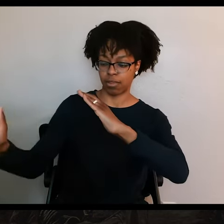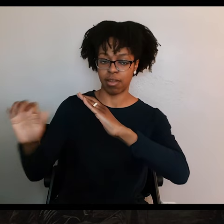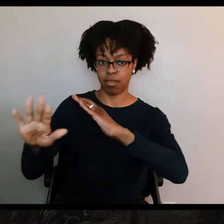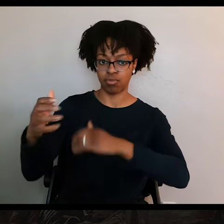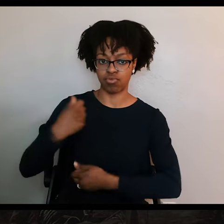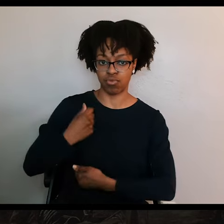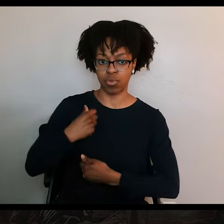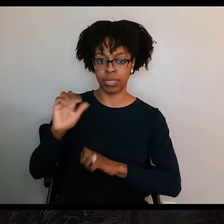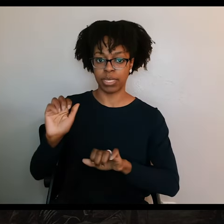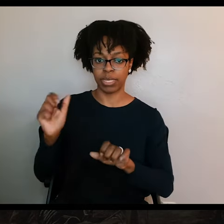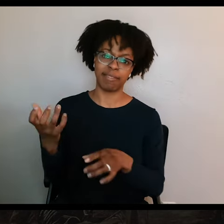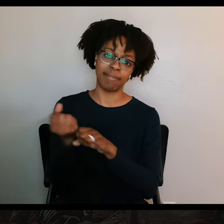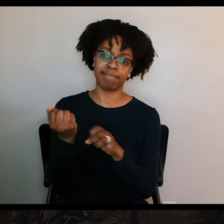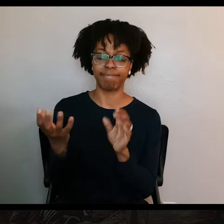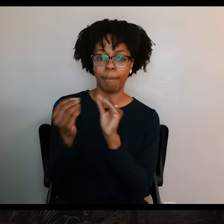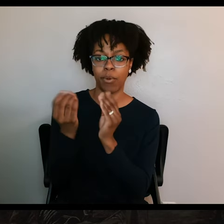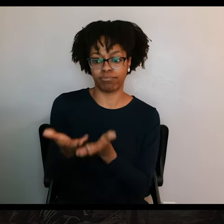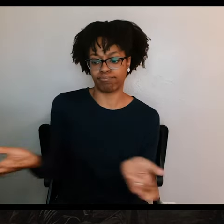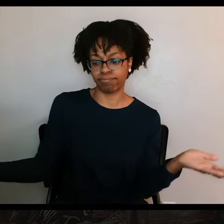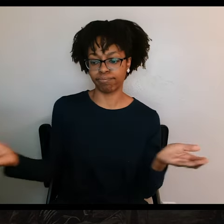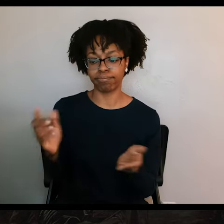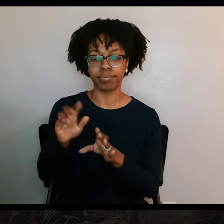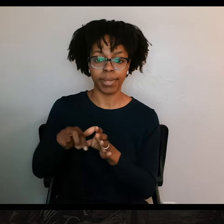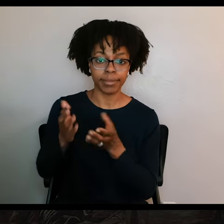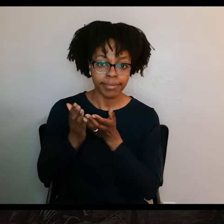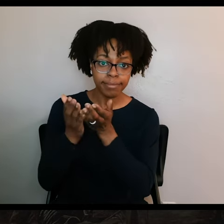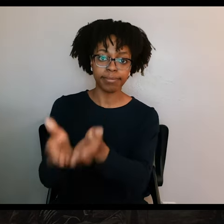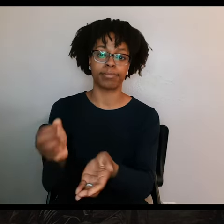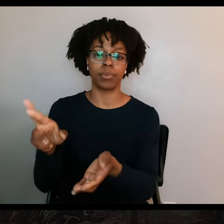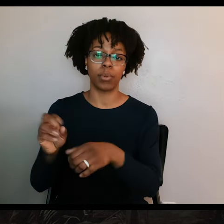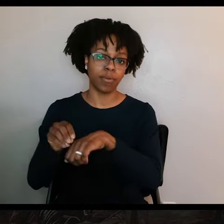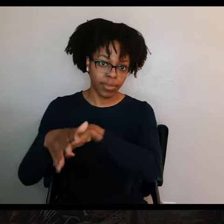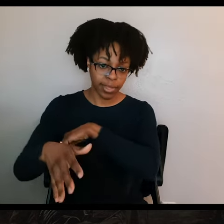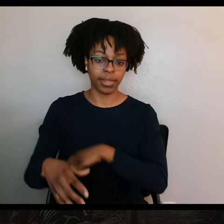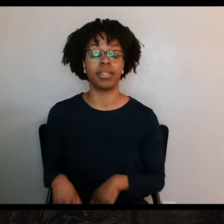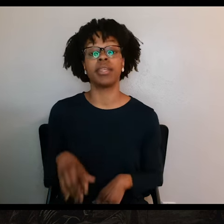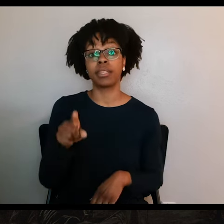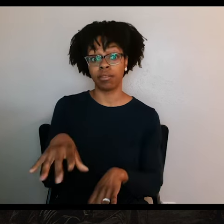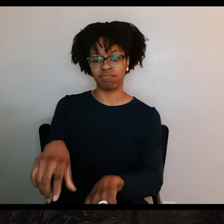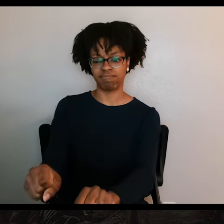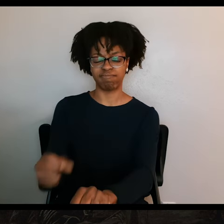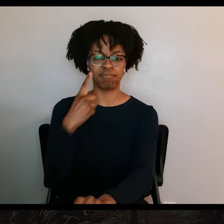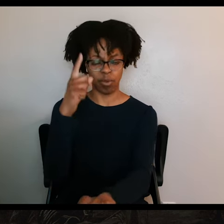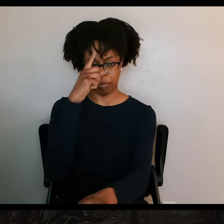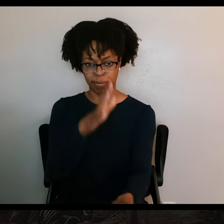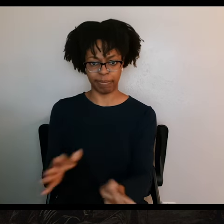reinforced or resupplied by sea. And so while fighting happened elsewhere, the Texans held onto Goliad for strategic reasons